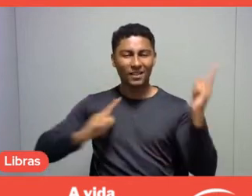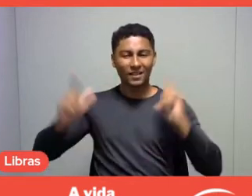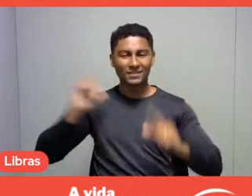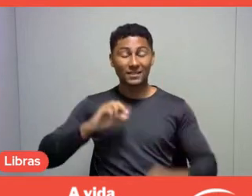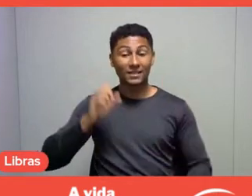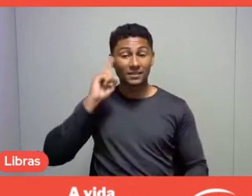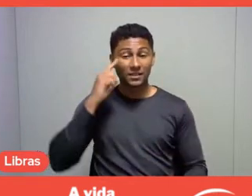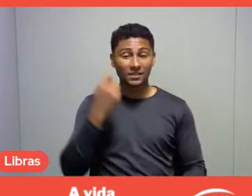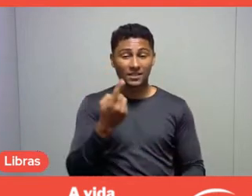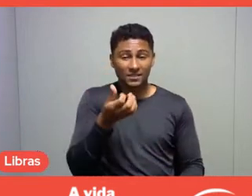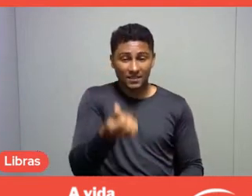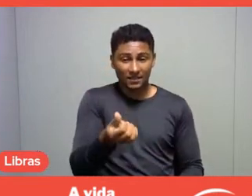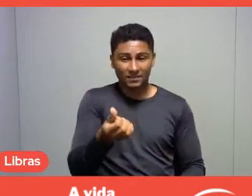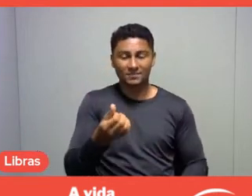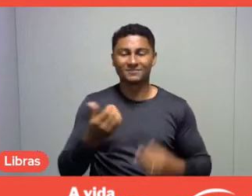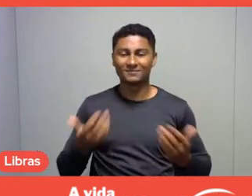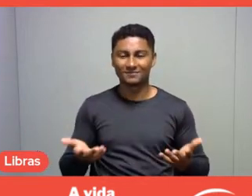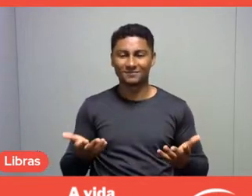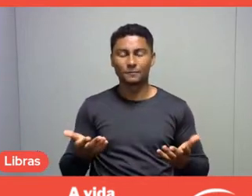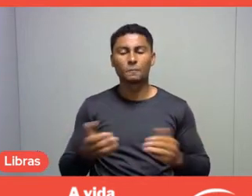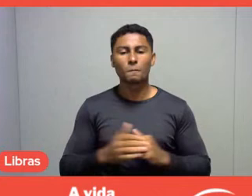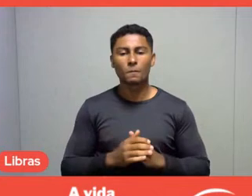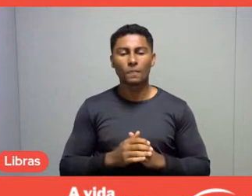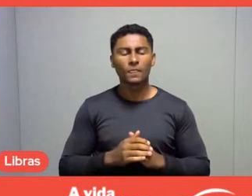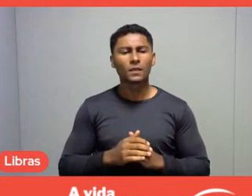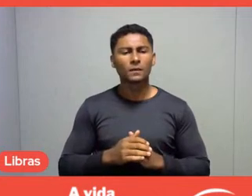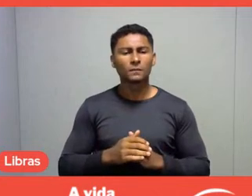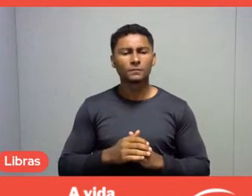I would like to, Márcia and colleagues, and it has everything to do with the question,